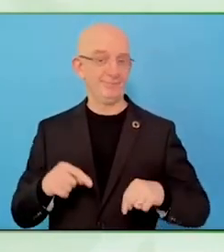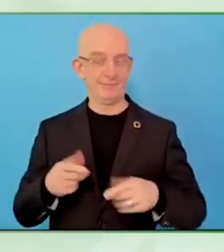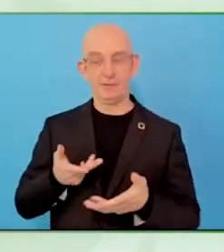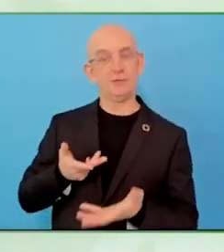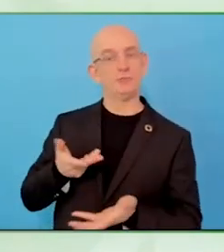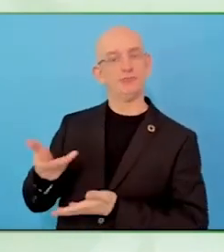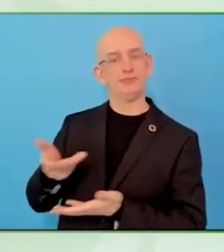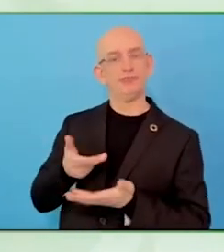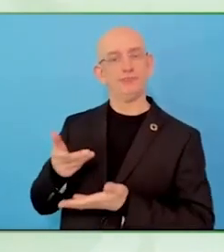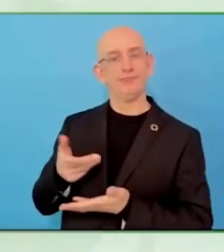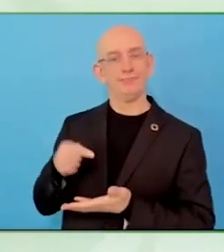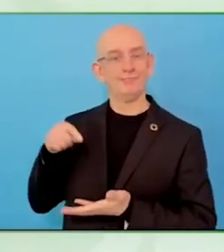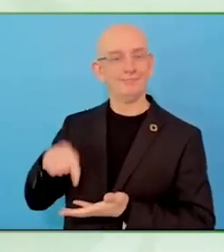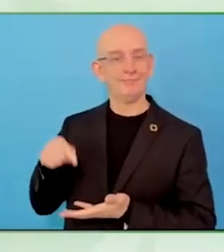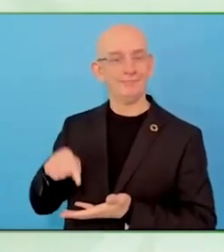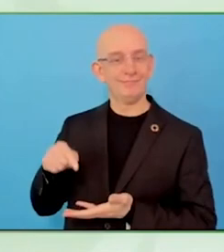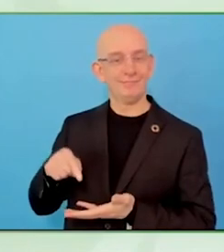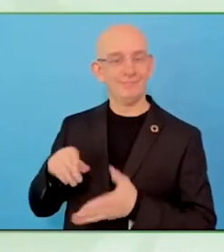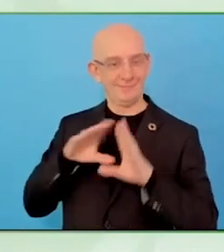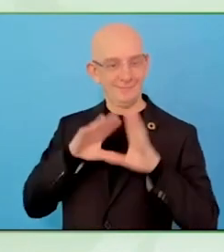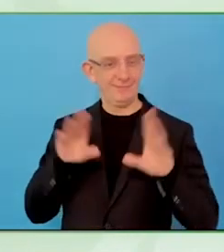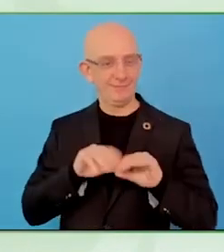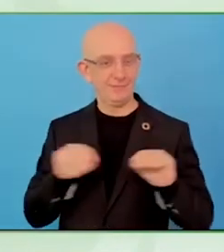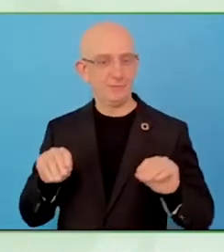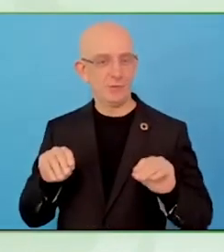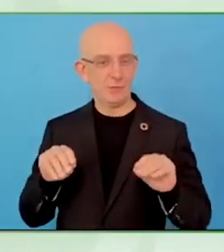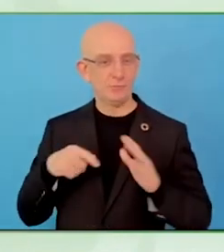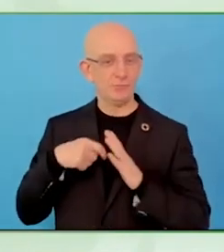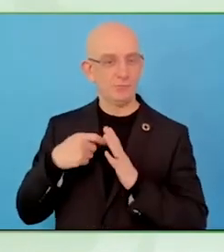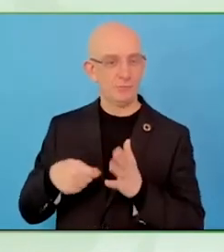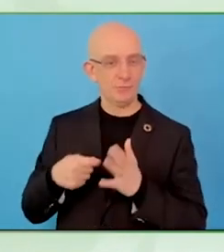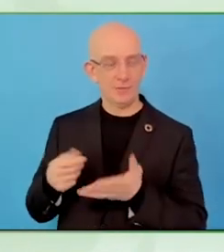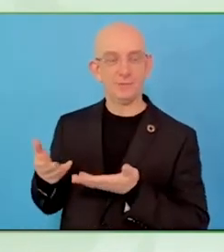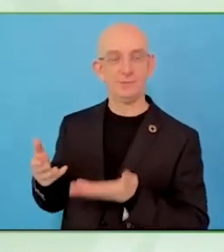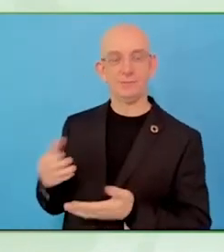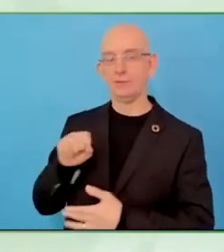First I will have Suha Khuffash tell us a little bit about Art to Heart.